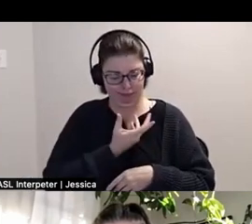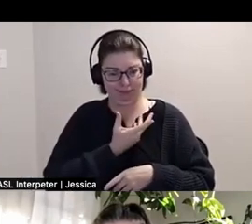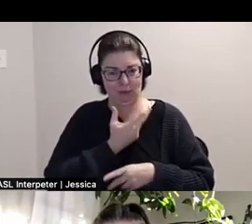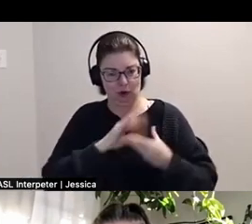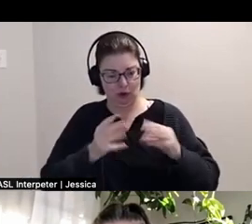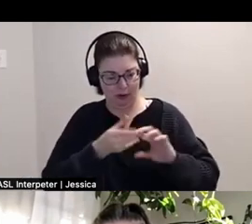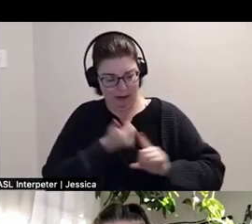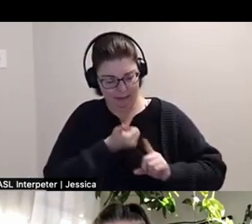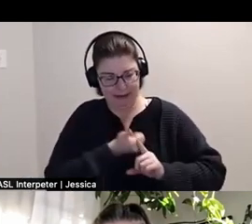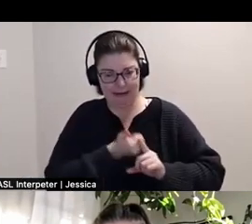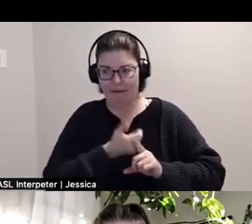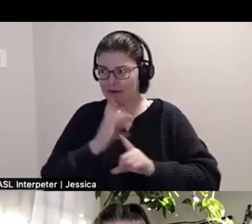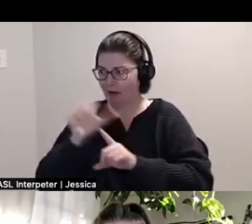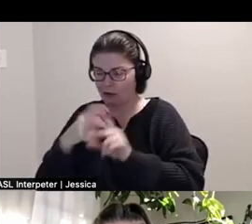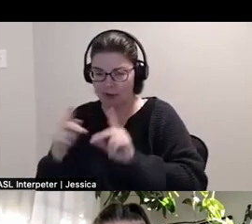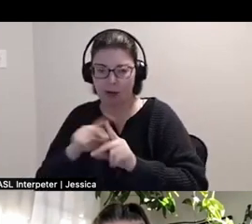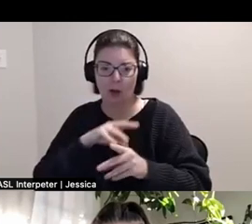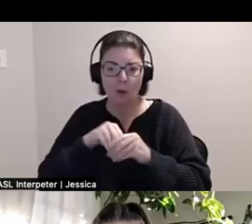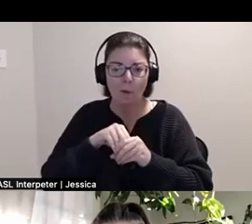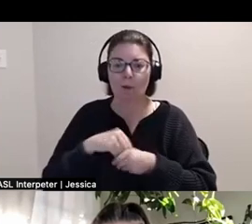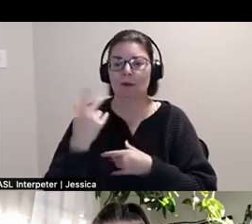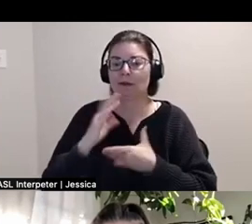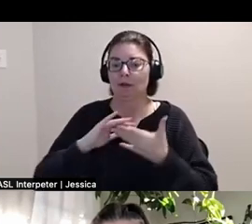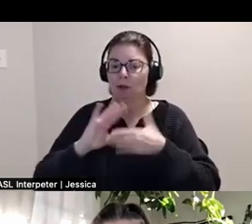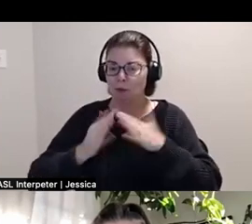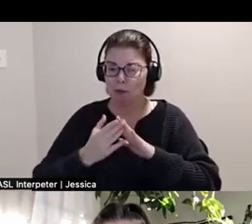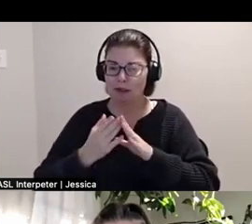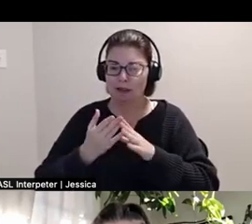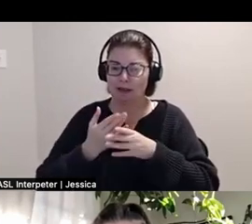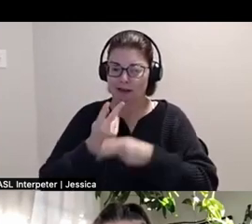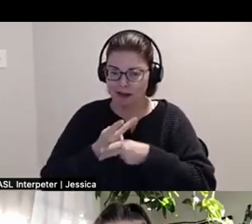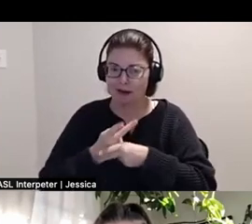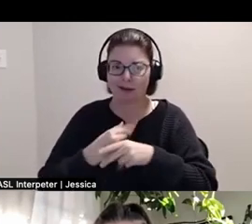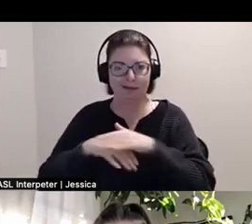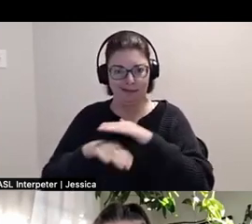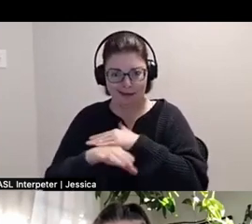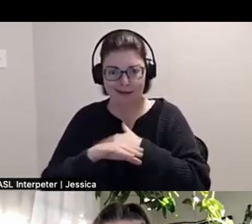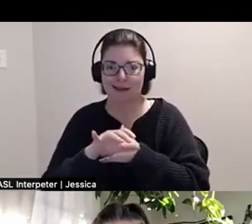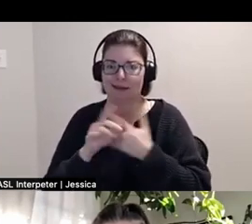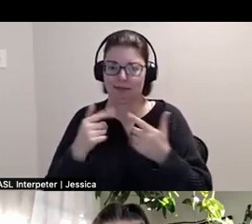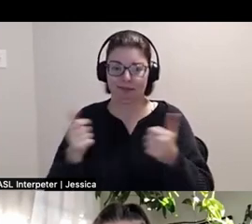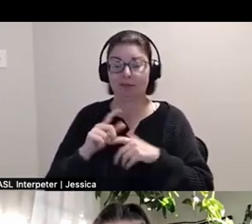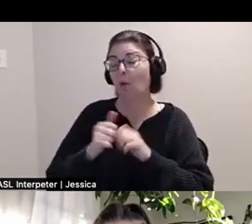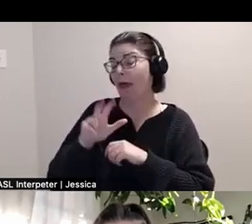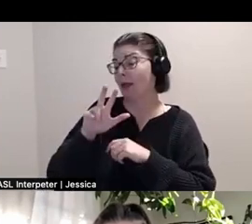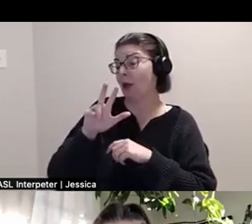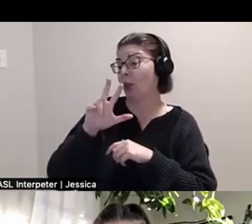practices of access, care, and interdependence. Through a combination of printmaking, 3D modelling, and installation,